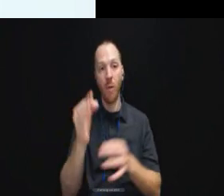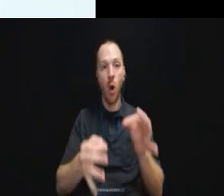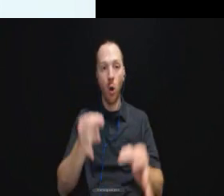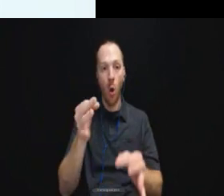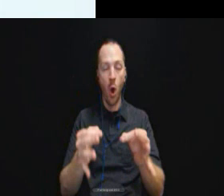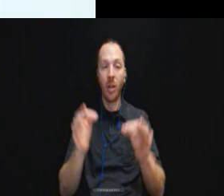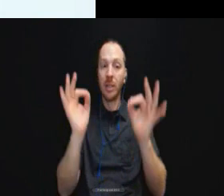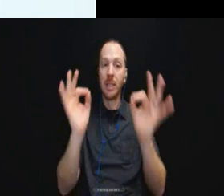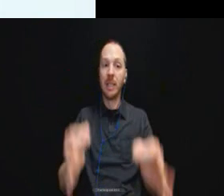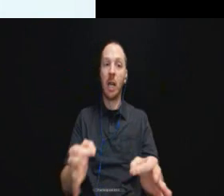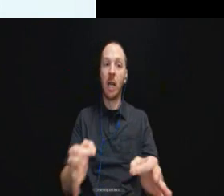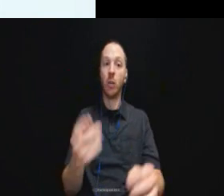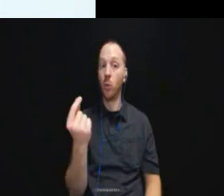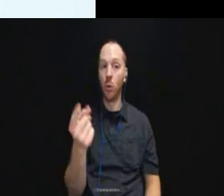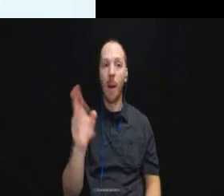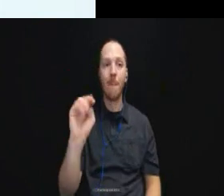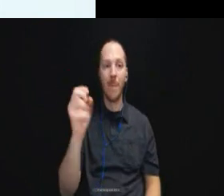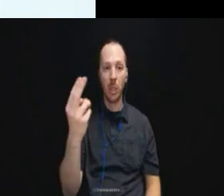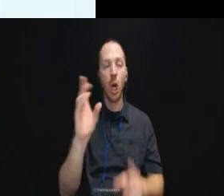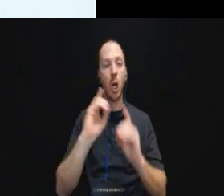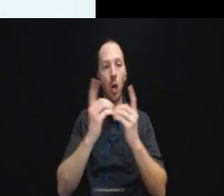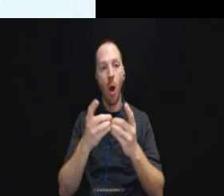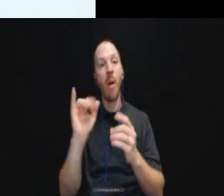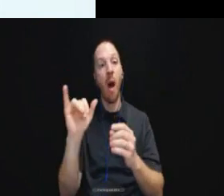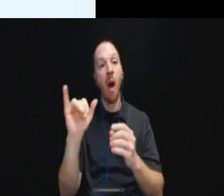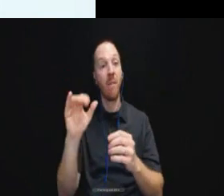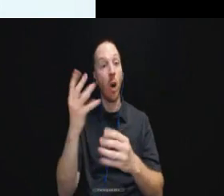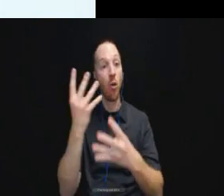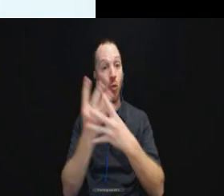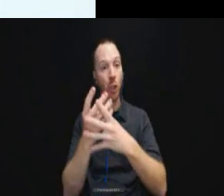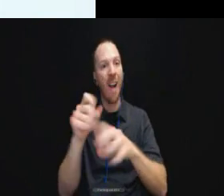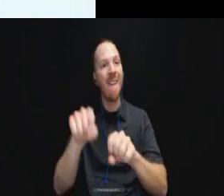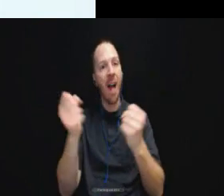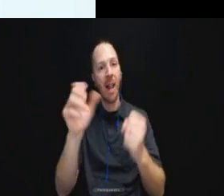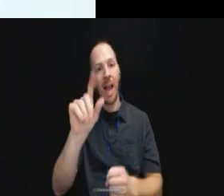Michigan Department of Corrections was violating the ADA because it wasn't providing video